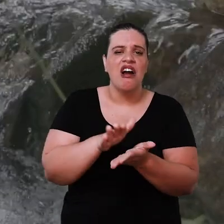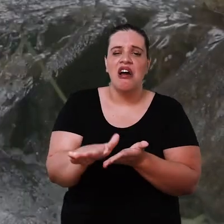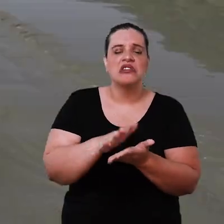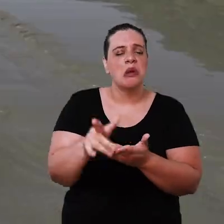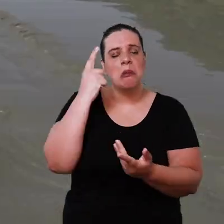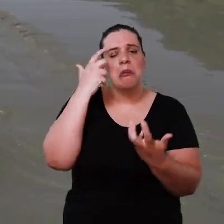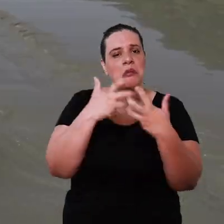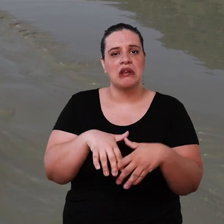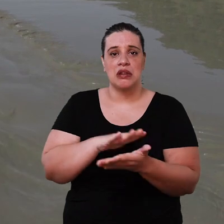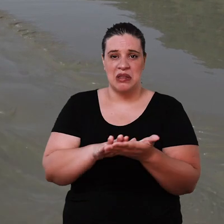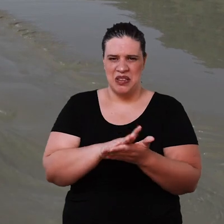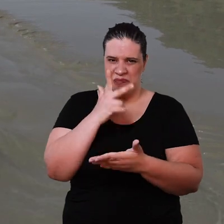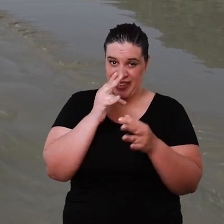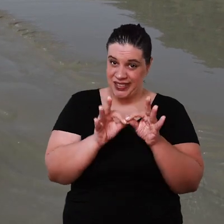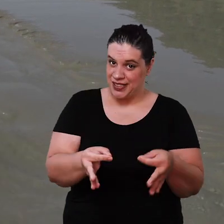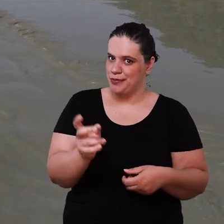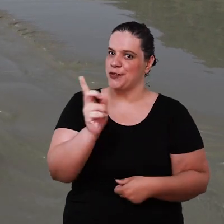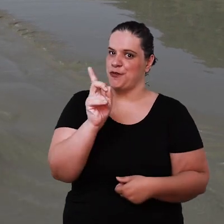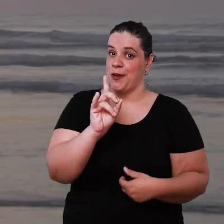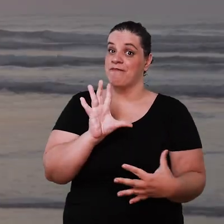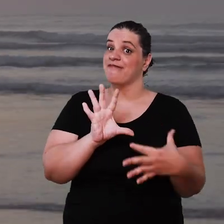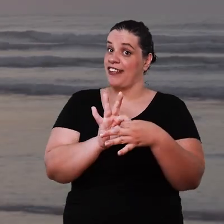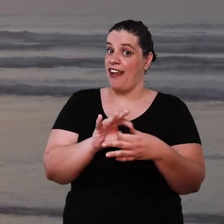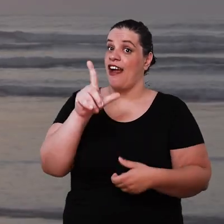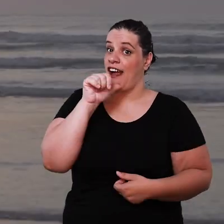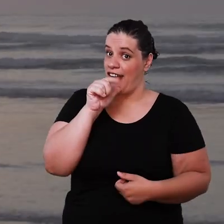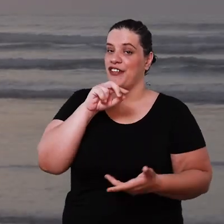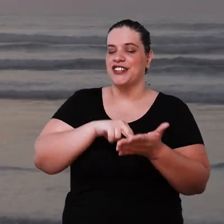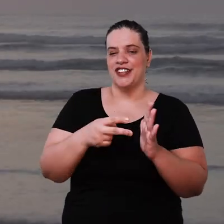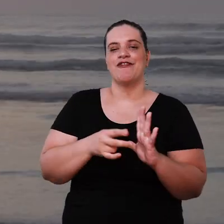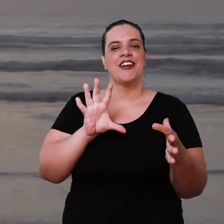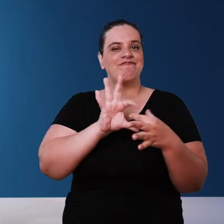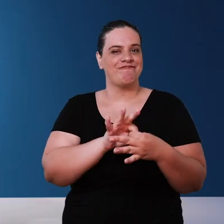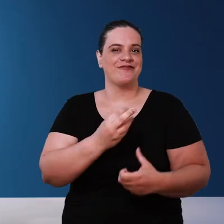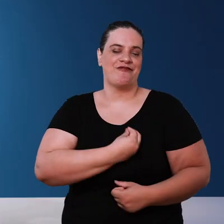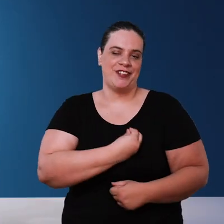seems to be little but it is not connecting with water is connecting with life I hope